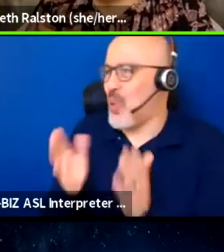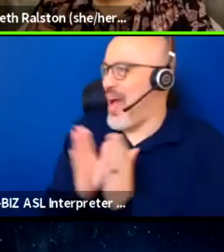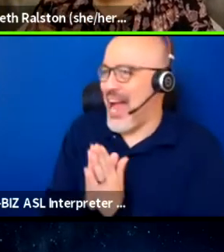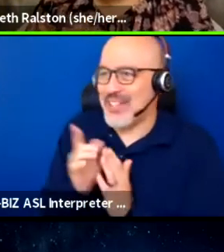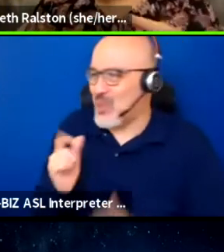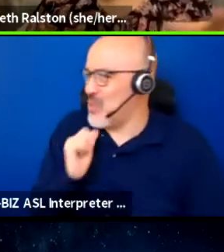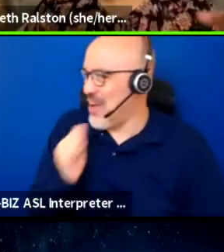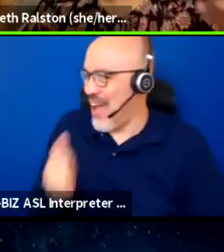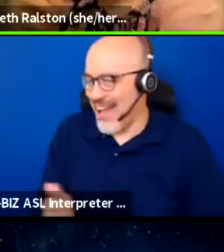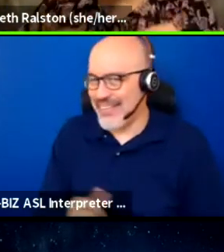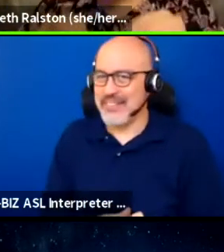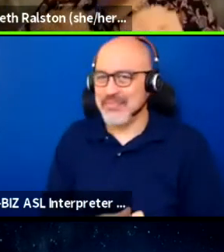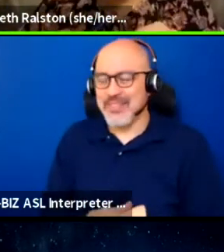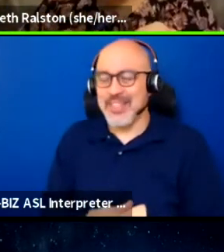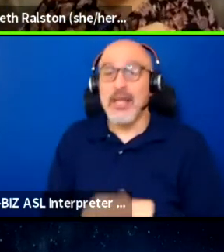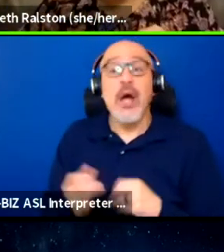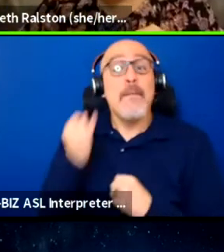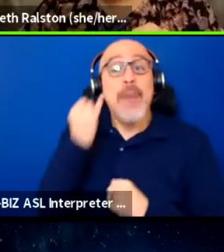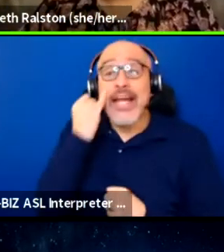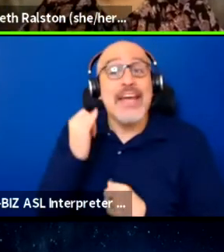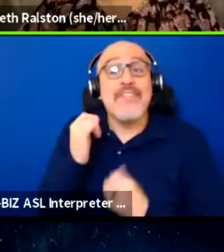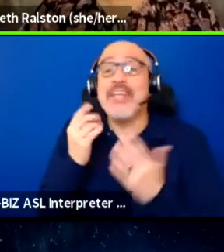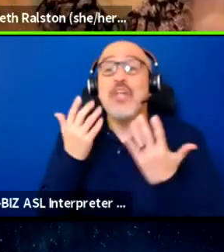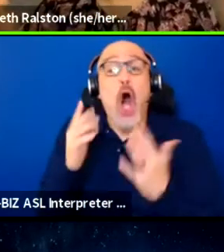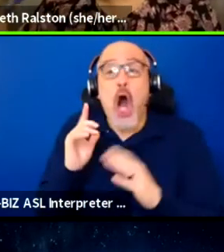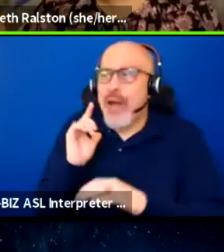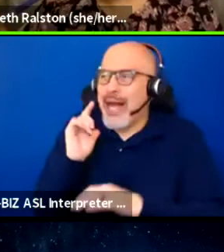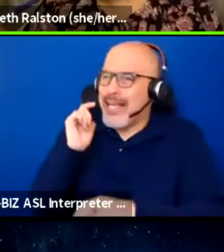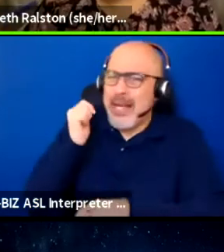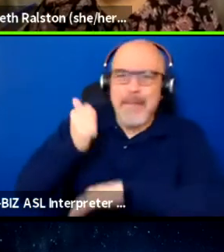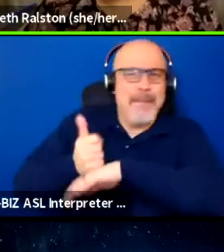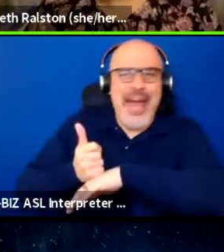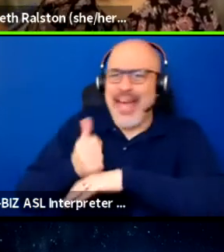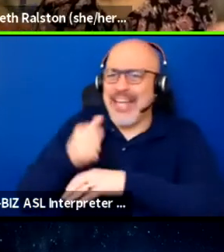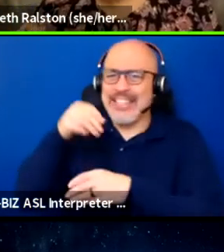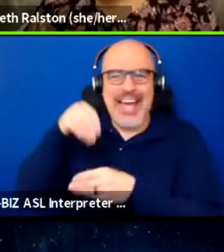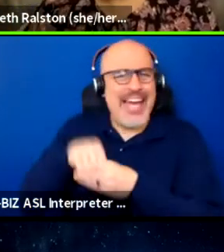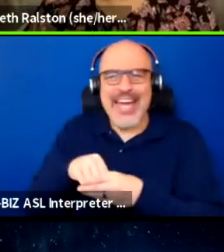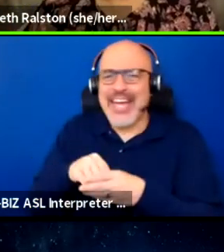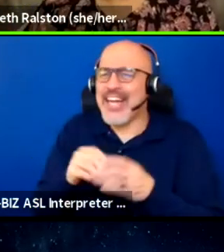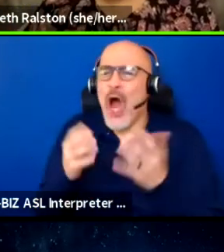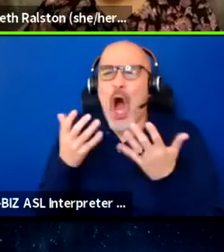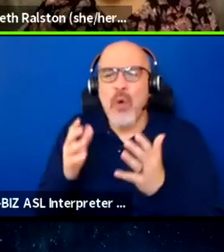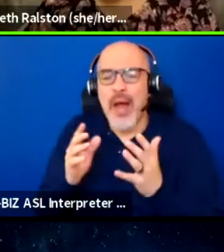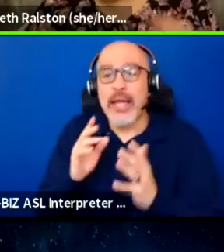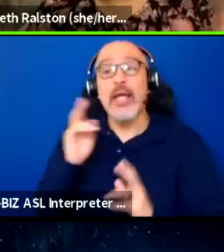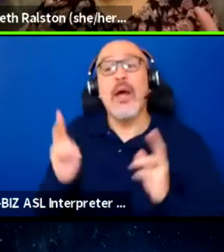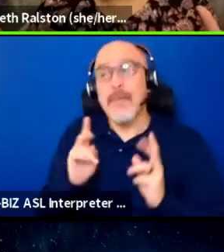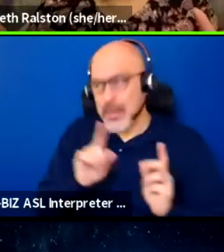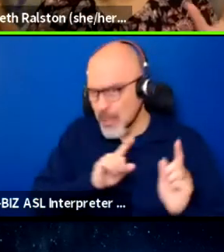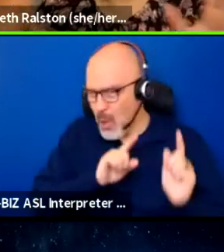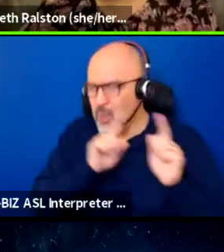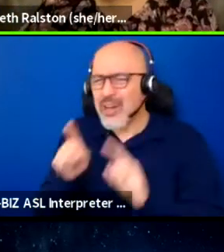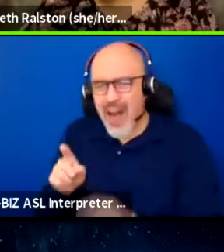But if it's baked in and you make it so people will come, they will come in droves.